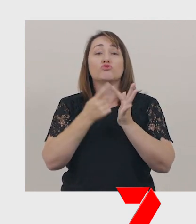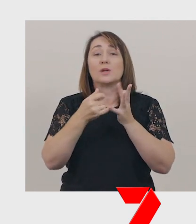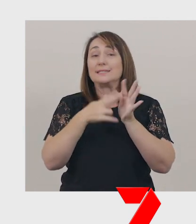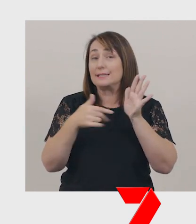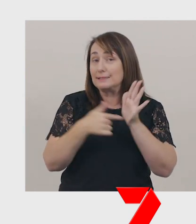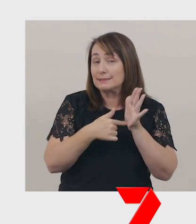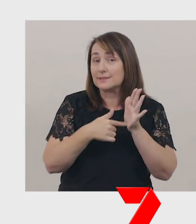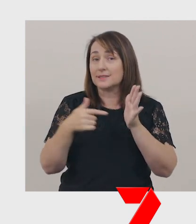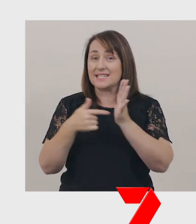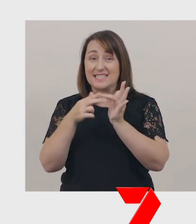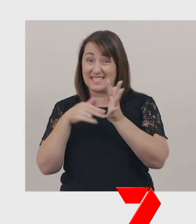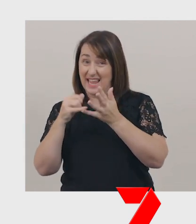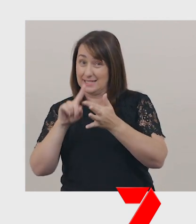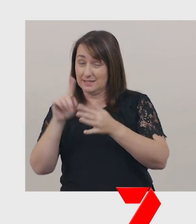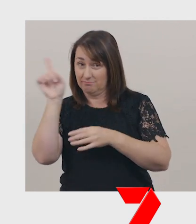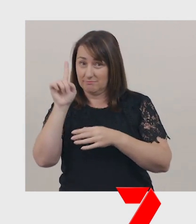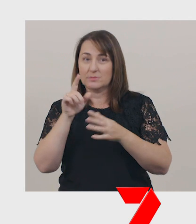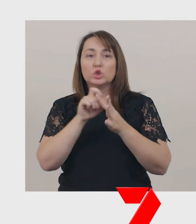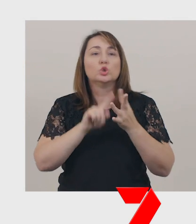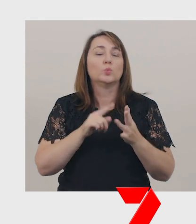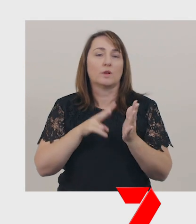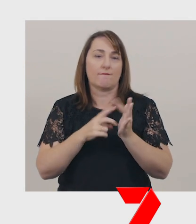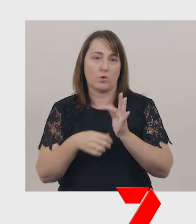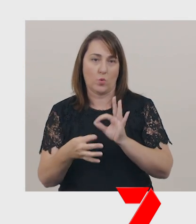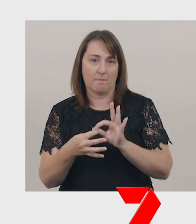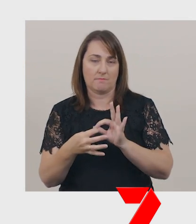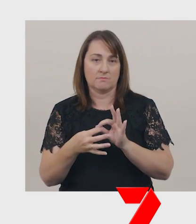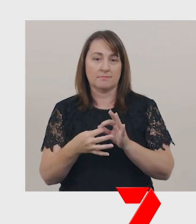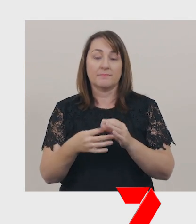Finally, we check the language is clear and formal.